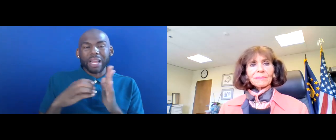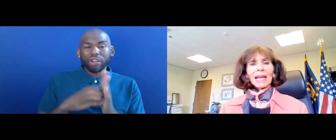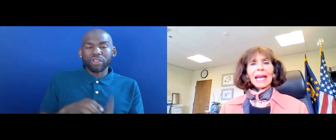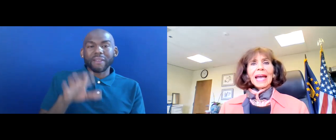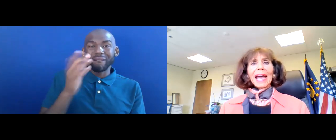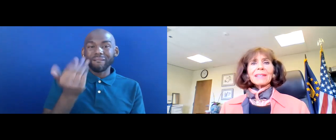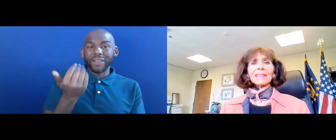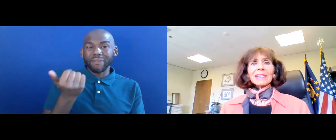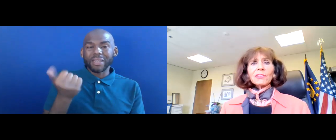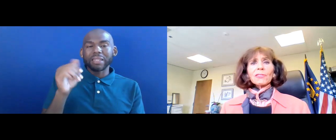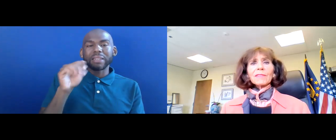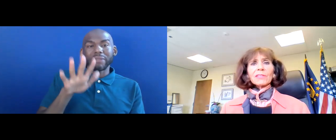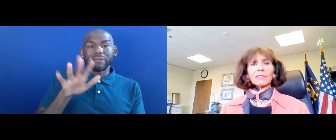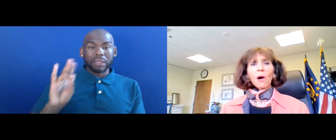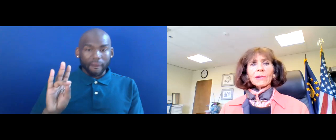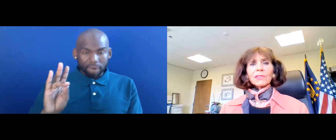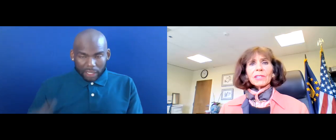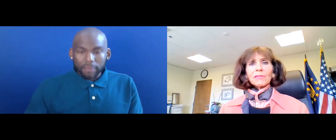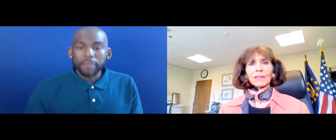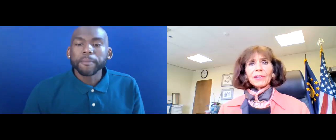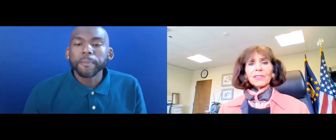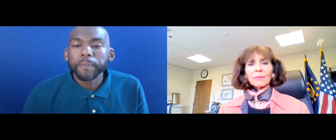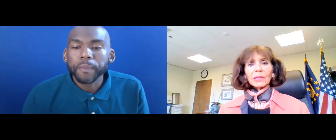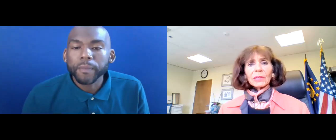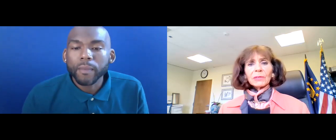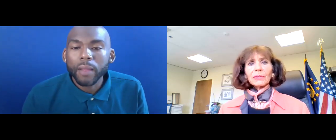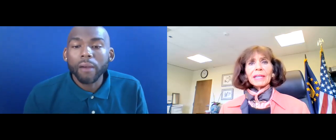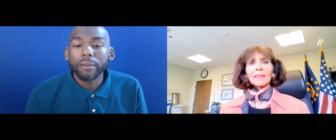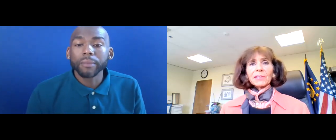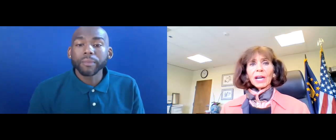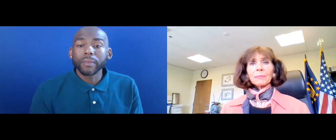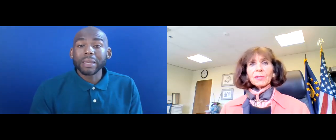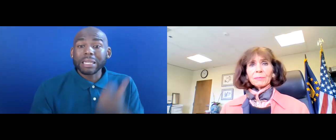EACH OF THESE LAWS IS VERY SIMILAR IN THE TYPES OF